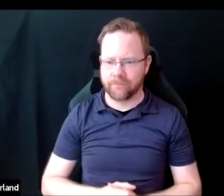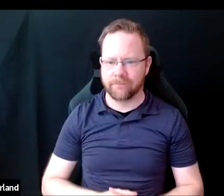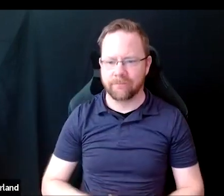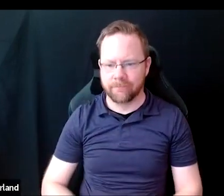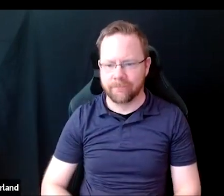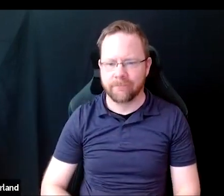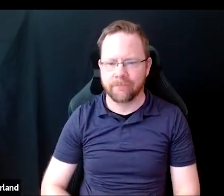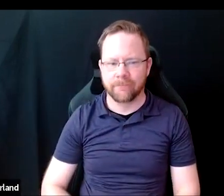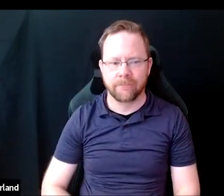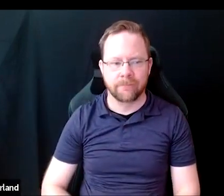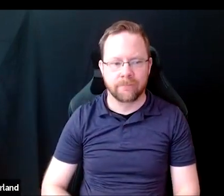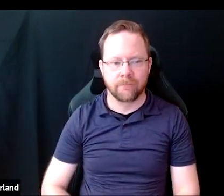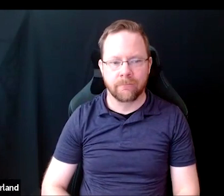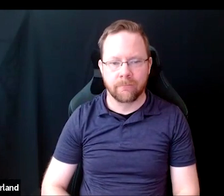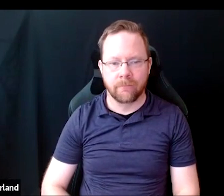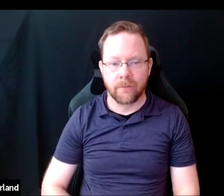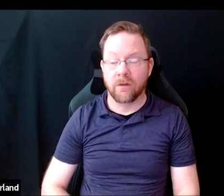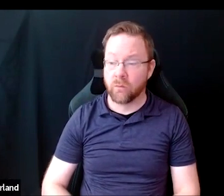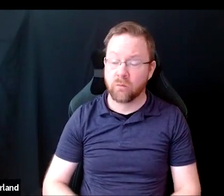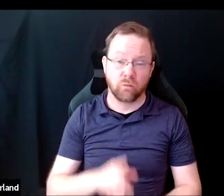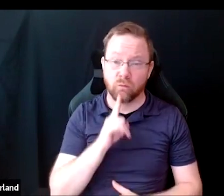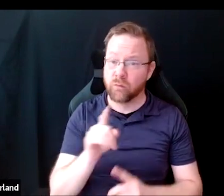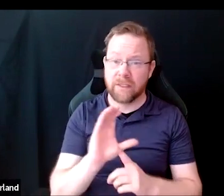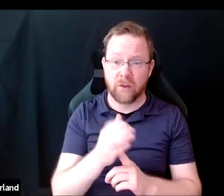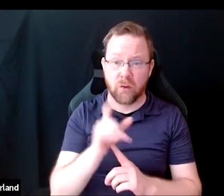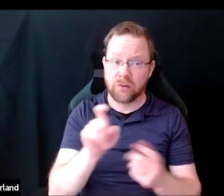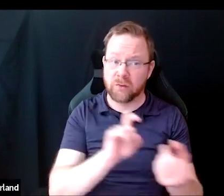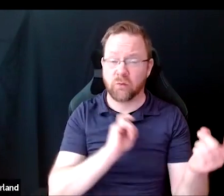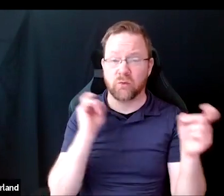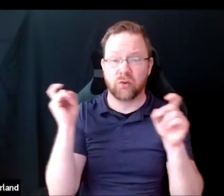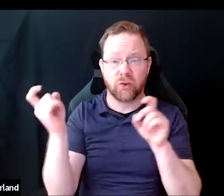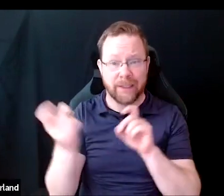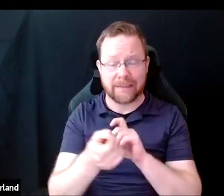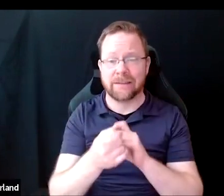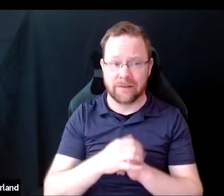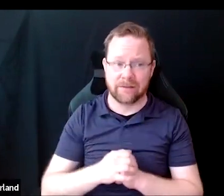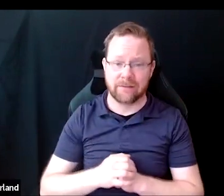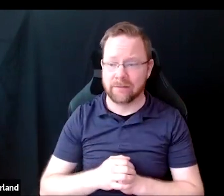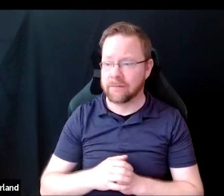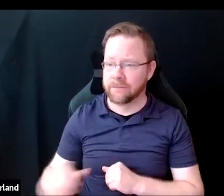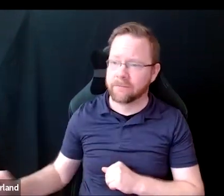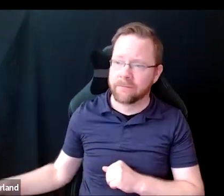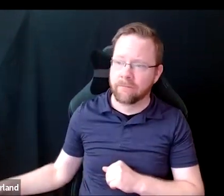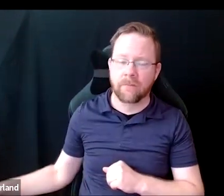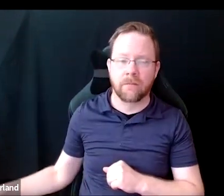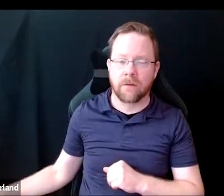We see a need to change this culture in the sciences, and we're focusing on enacting that change